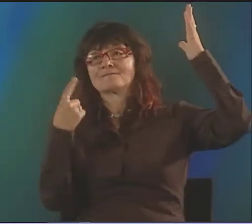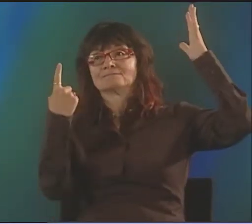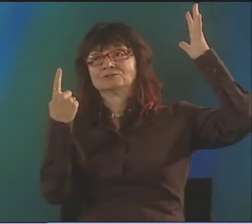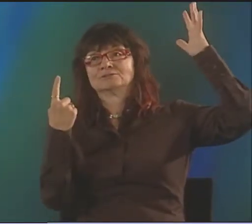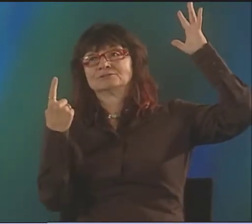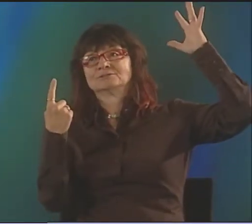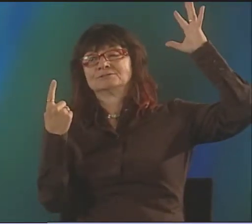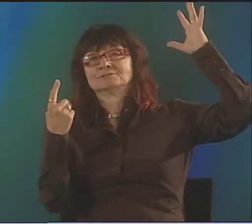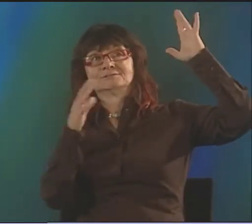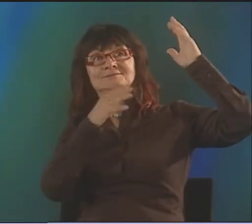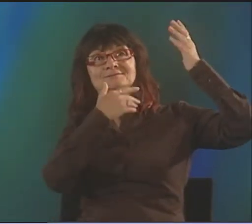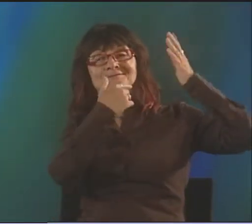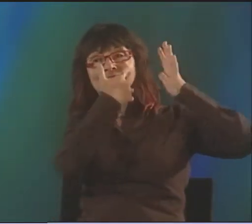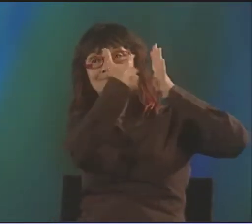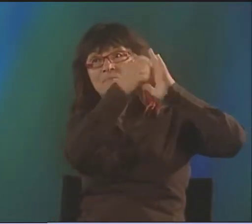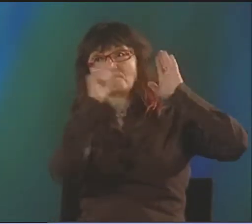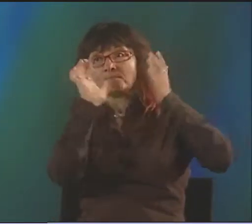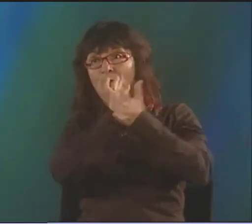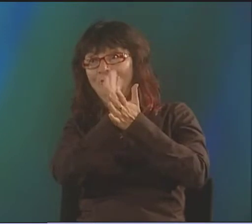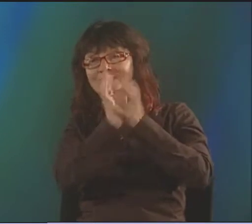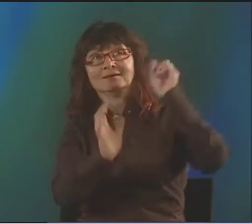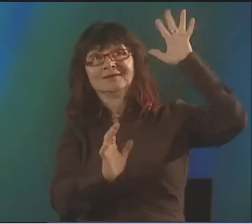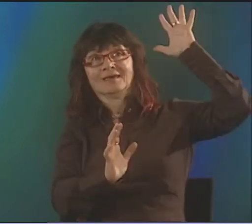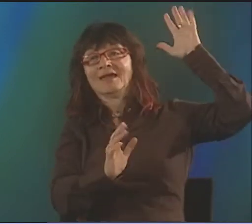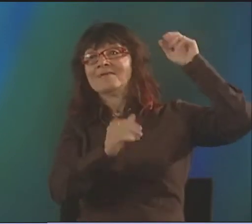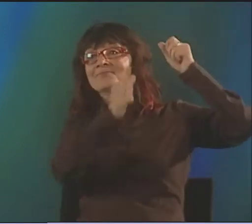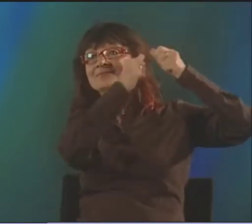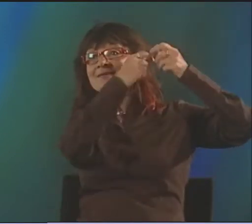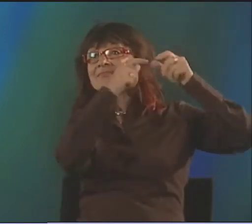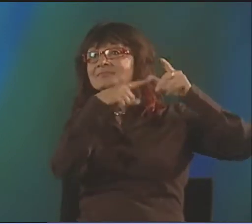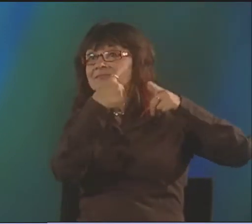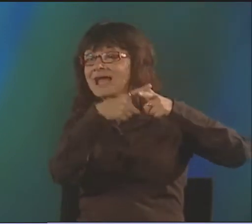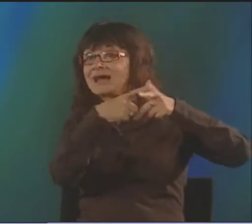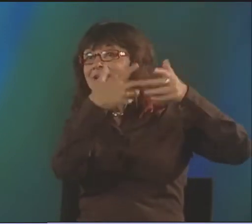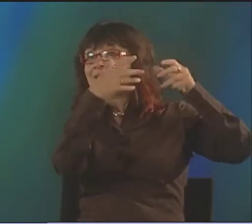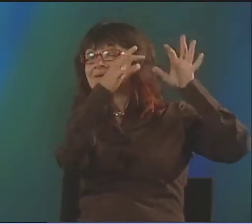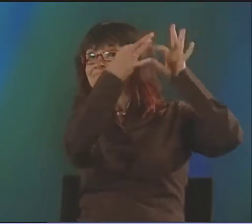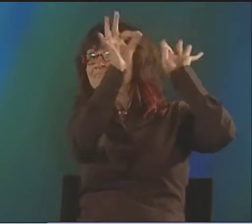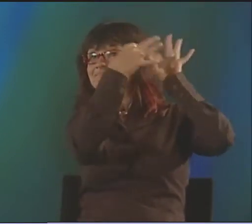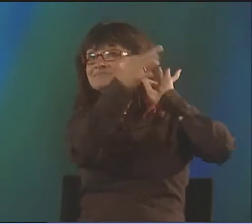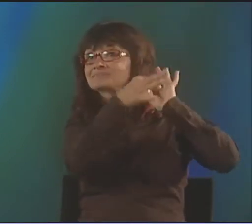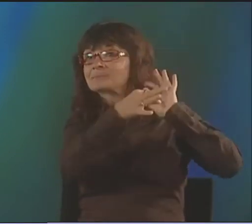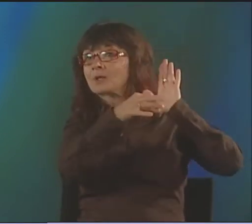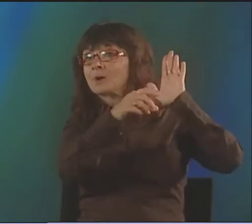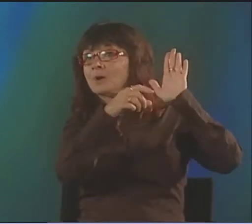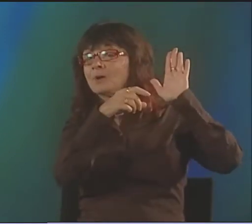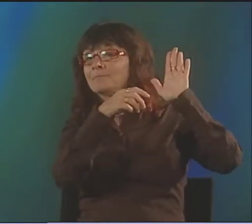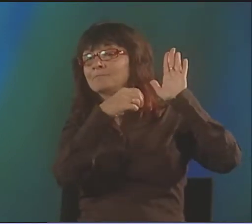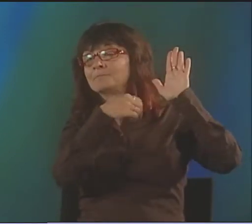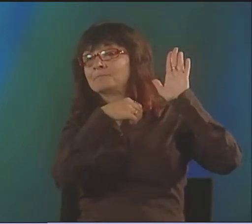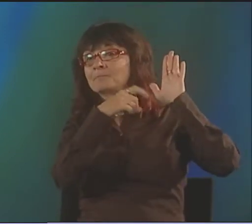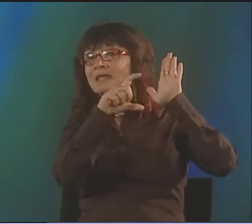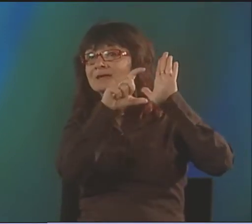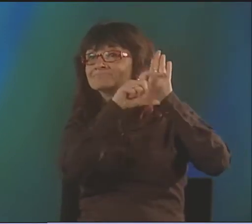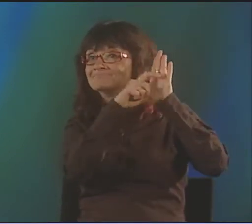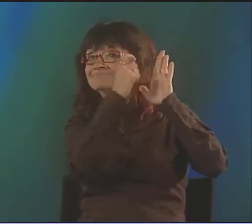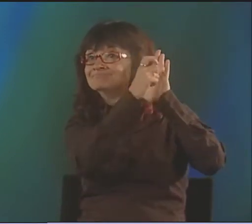SO WE CAME UP WITH A BRILLIANT IDEA OF HAVING CAPTIONS. SO FIRST WHAT WILL HAPPEN IS, ON THE SIDE OF THE STAGE, THERE'LL BE A SCREEN.